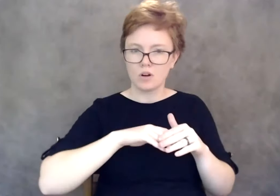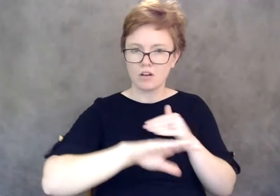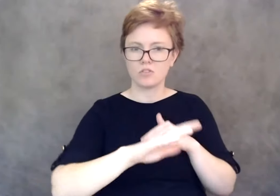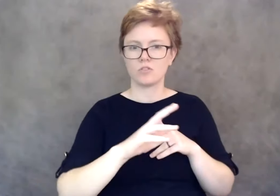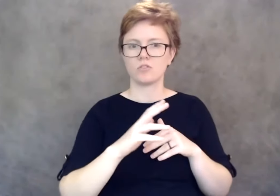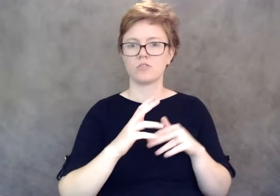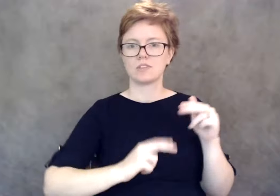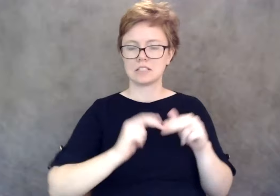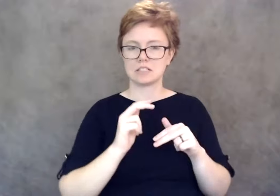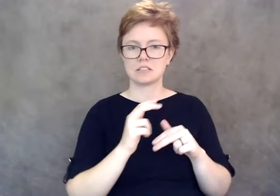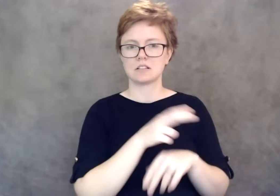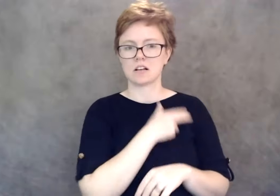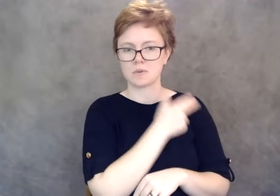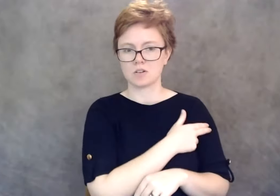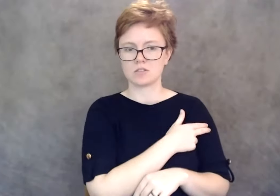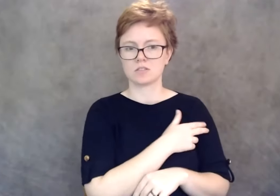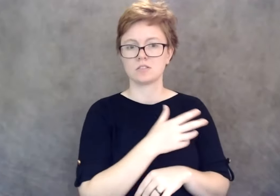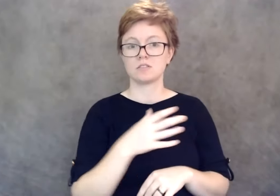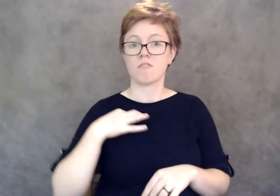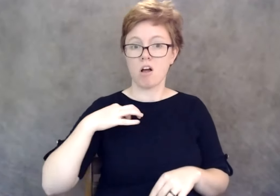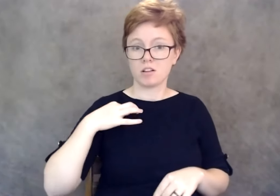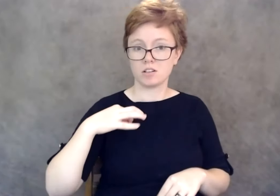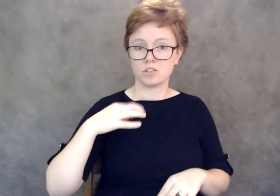or hospitals and volunteer their time to support people.